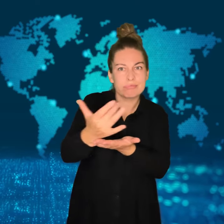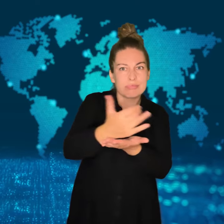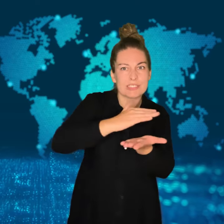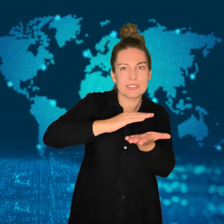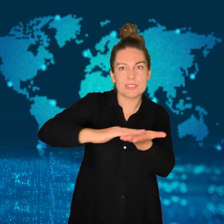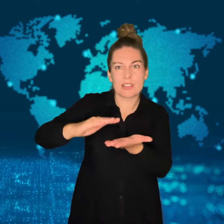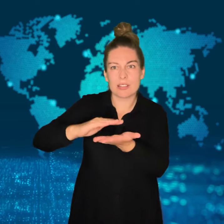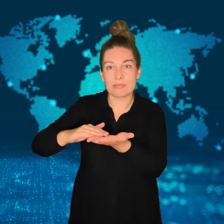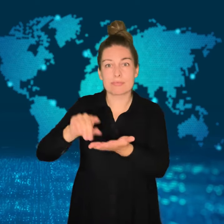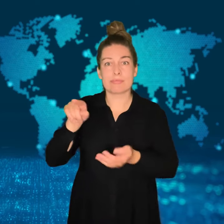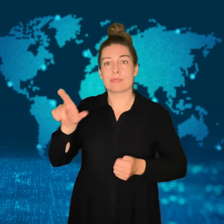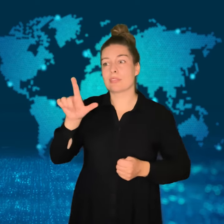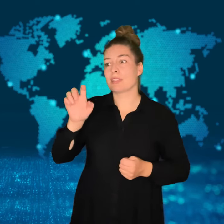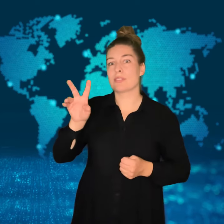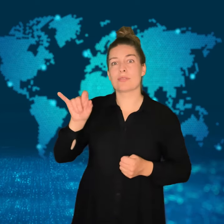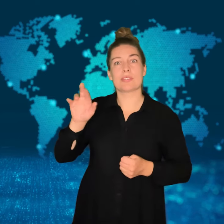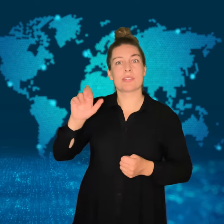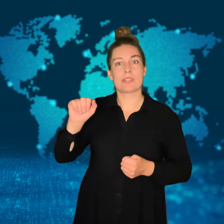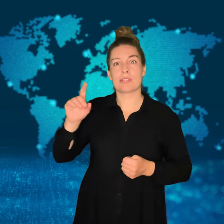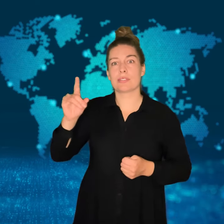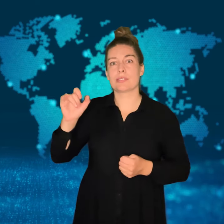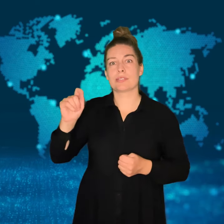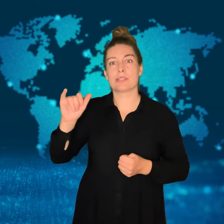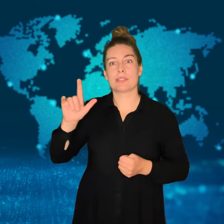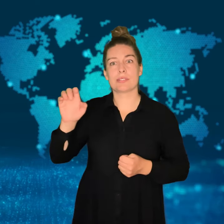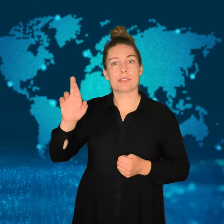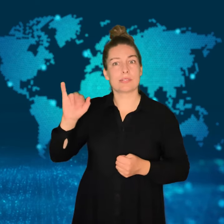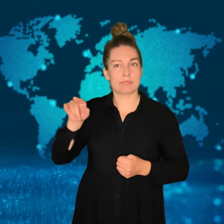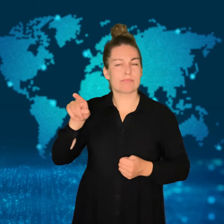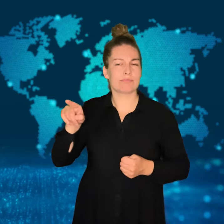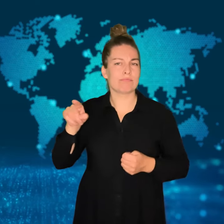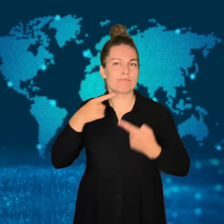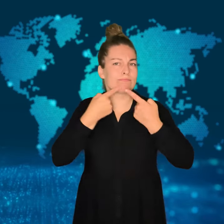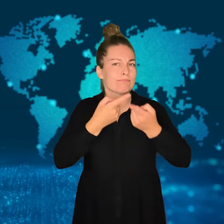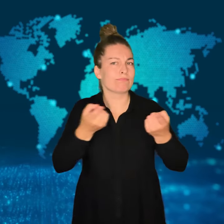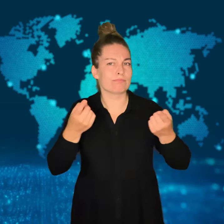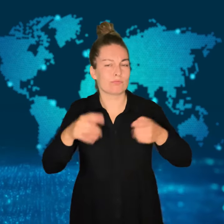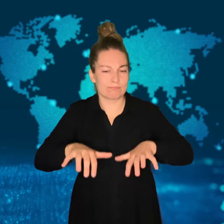The wine and its byproducts will need to be collected.